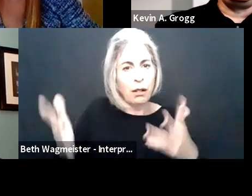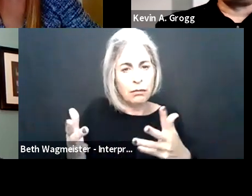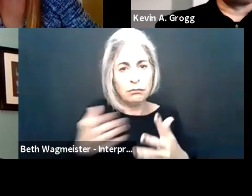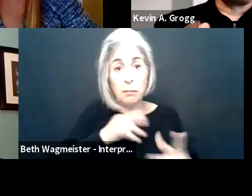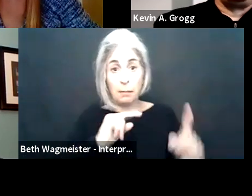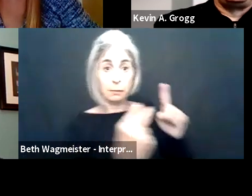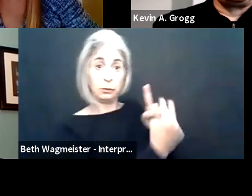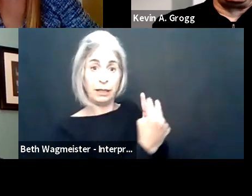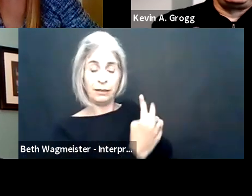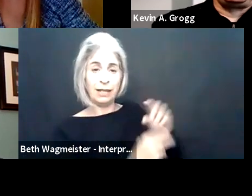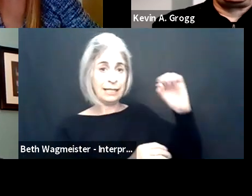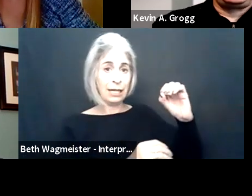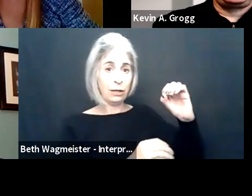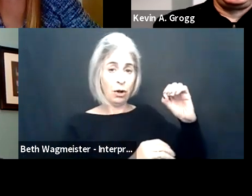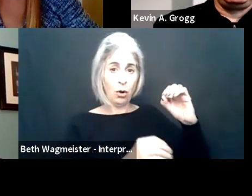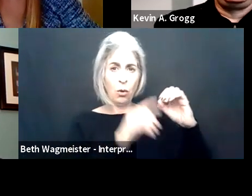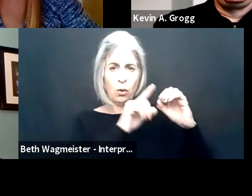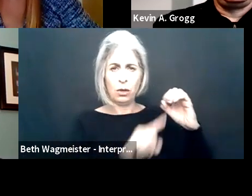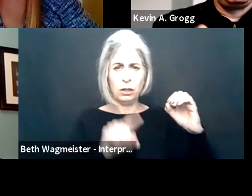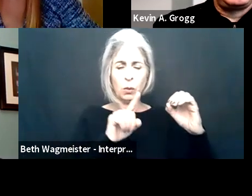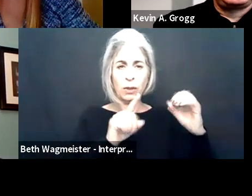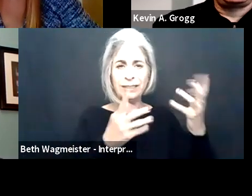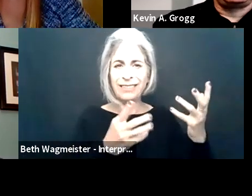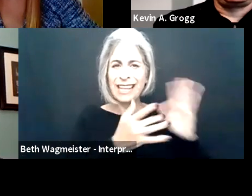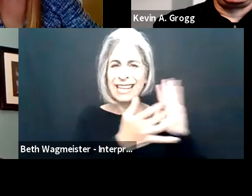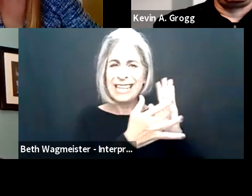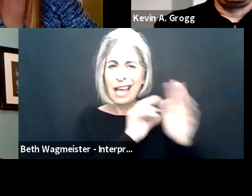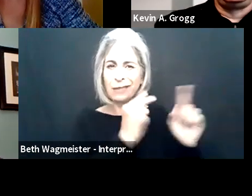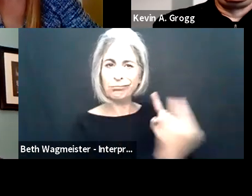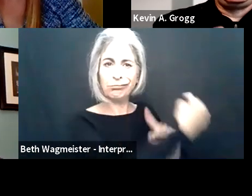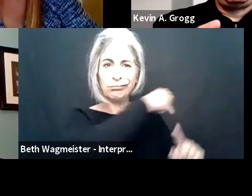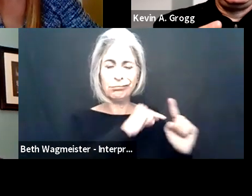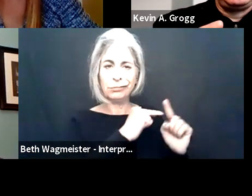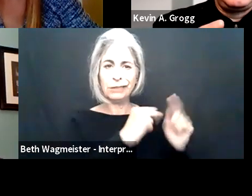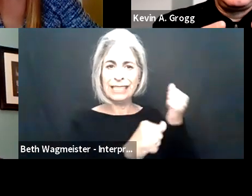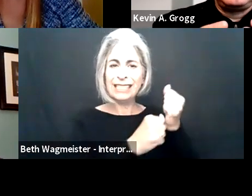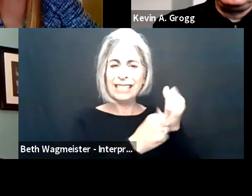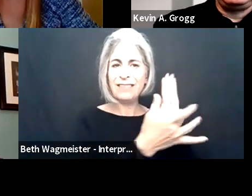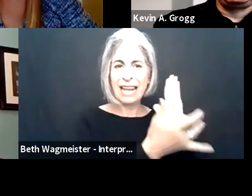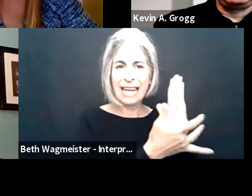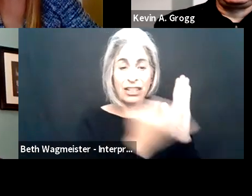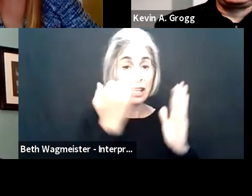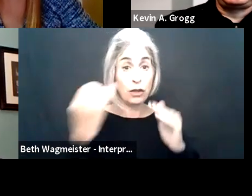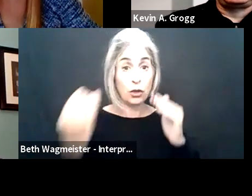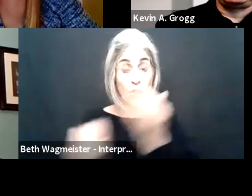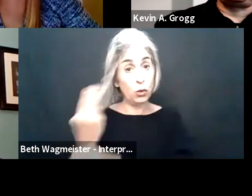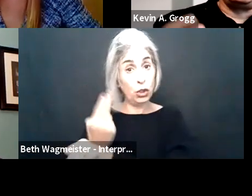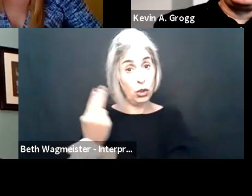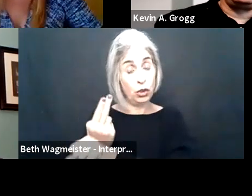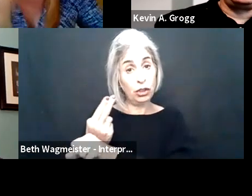you. I can speak more so from the 0s and 1s from the tech angle and with assistive